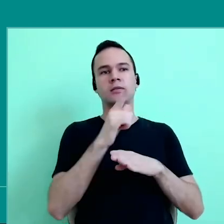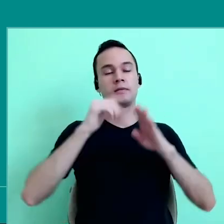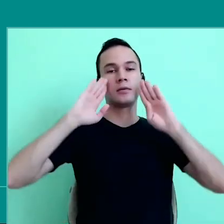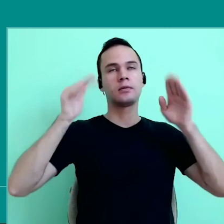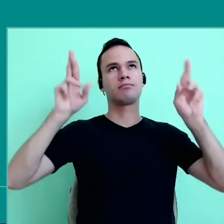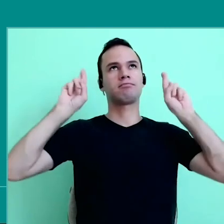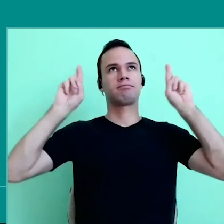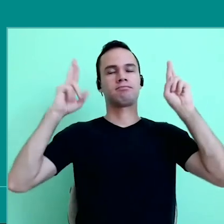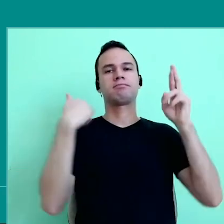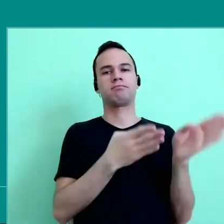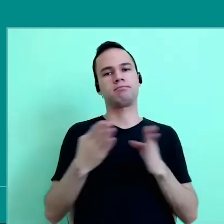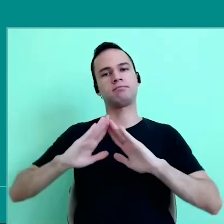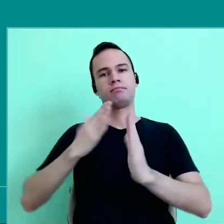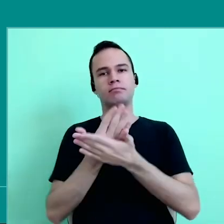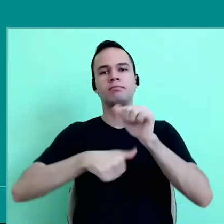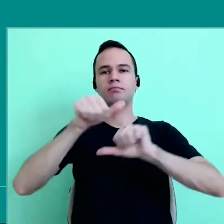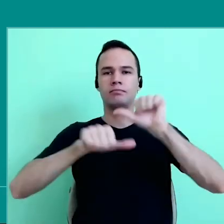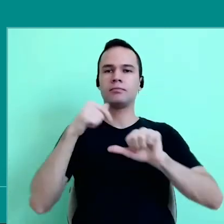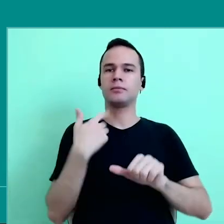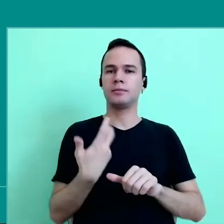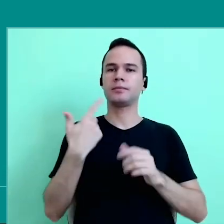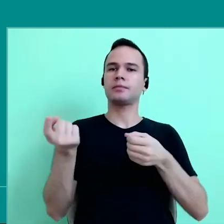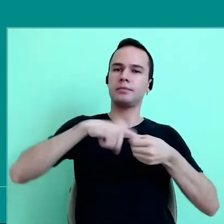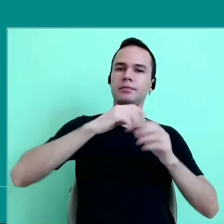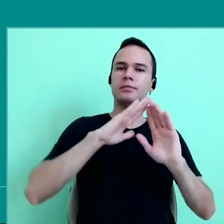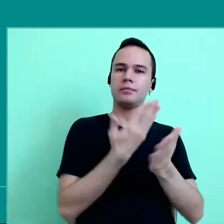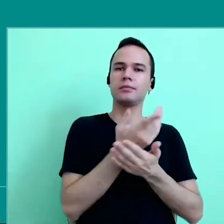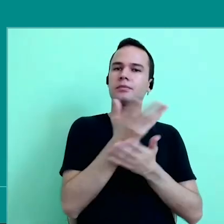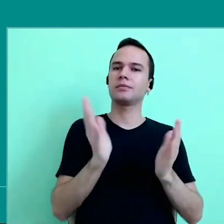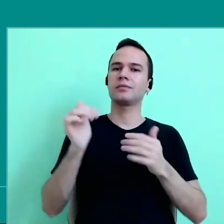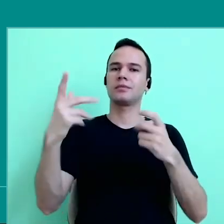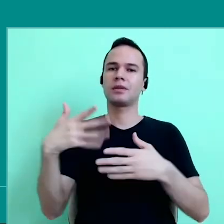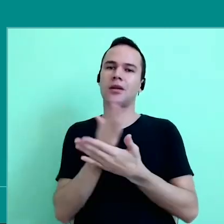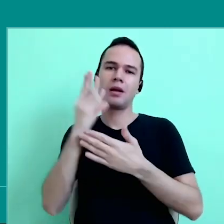they will reorganize the school. I thing, the way back, and what are they counting some experiences